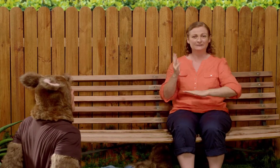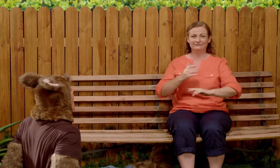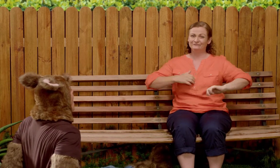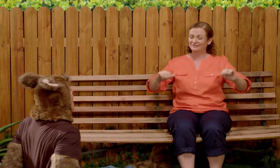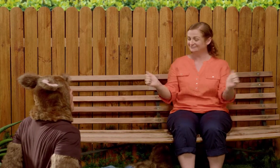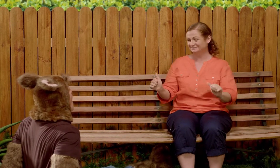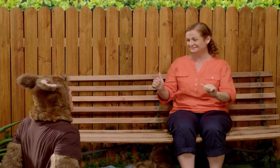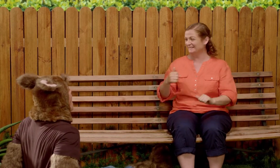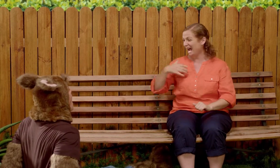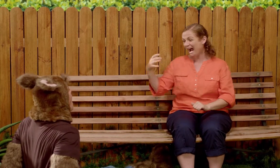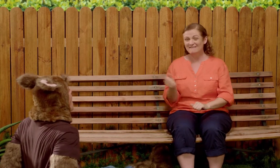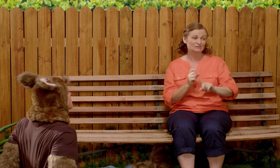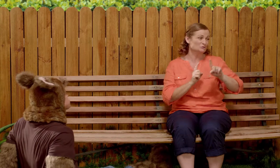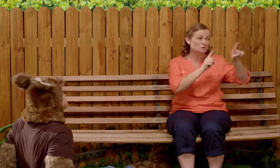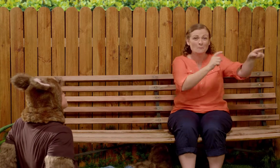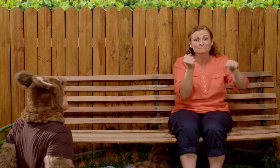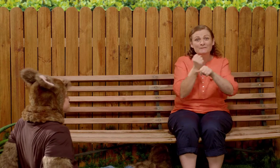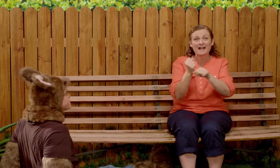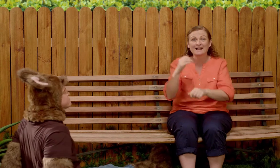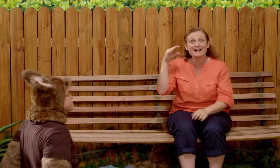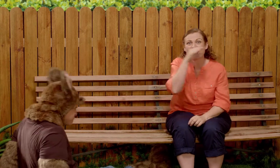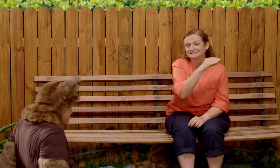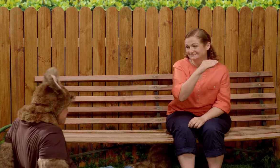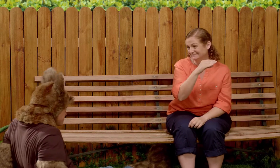I need to go inside and make lunch.